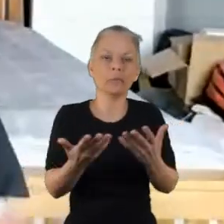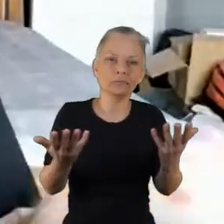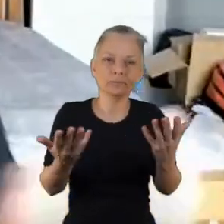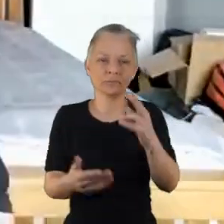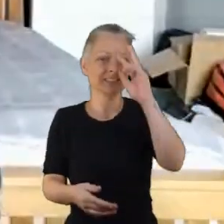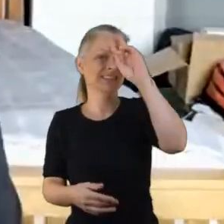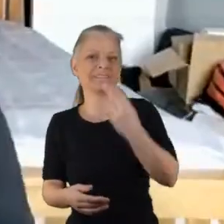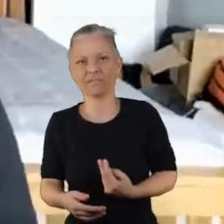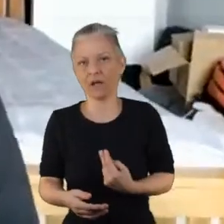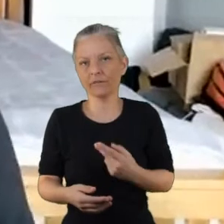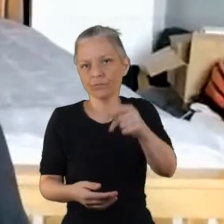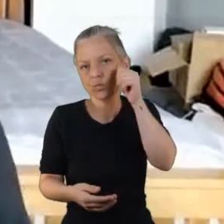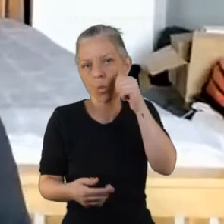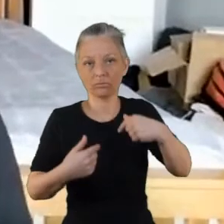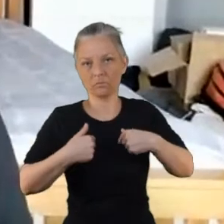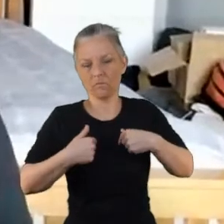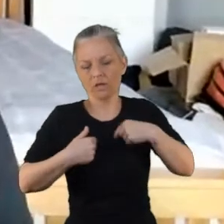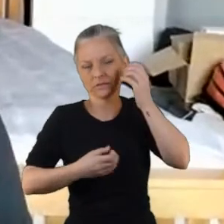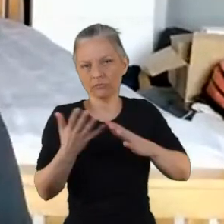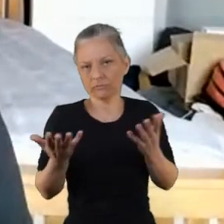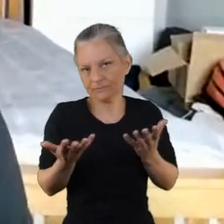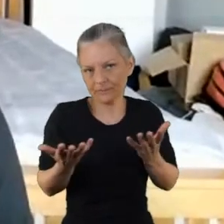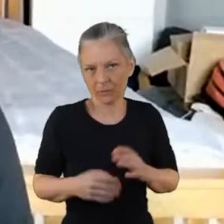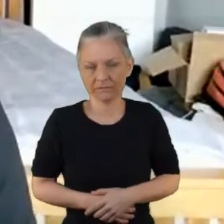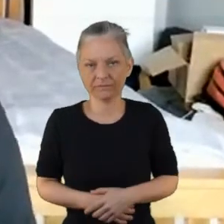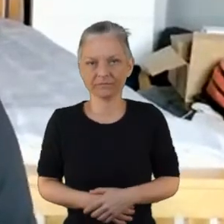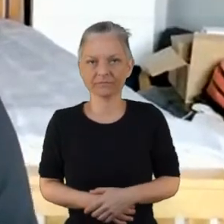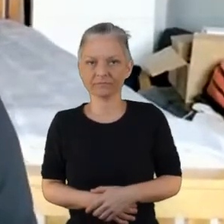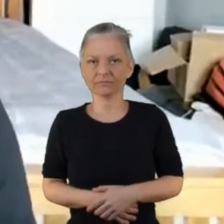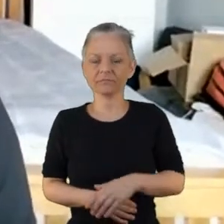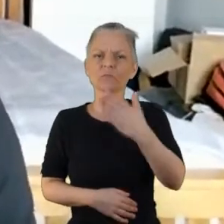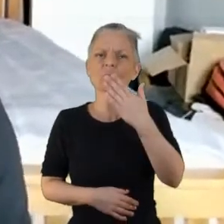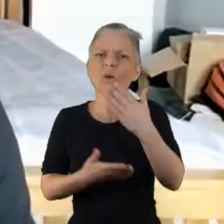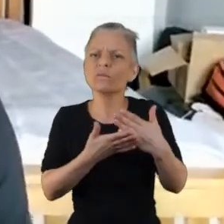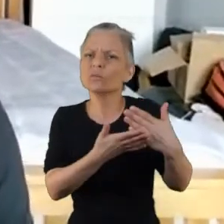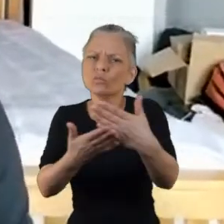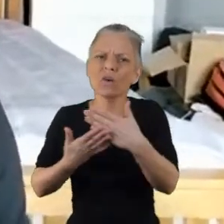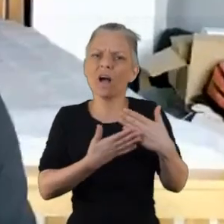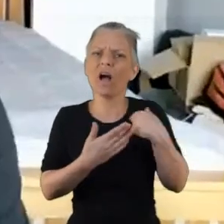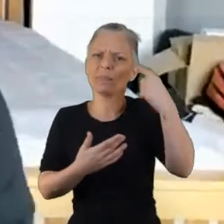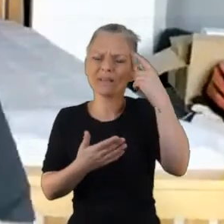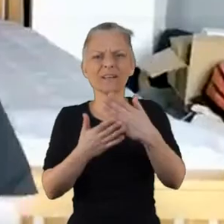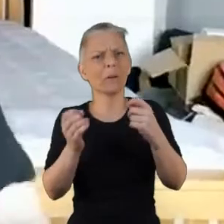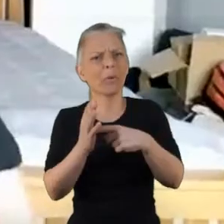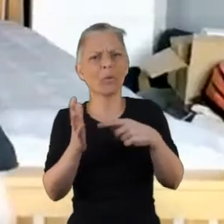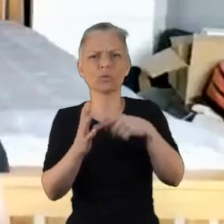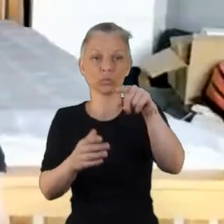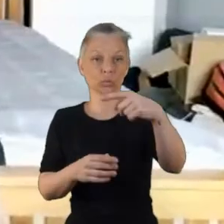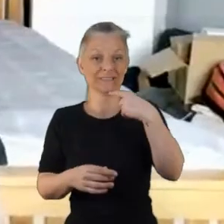That's um especially with schizophrenia you know that's my experience anyway.